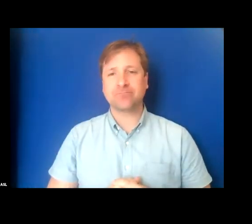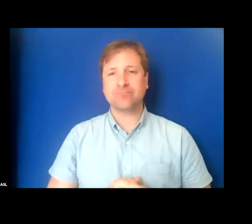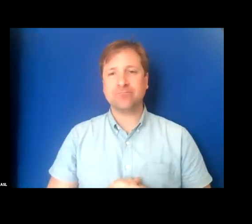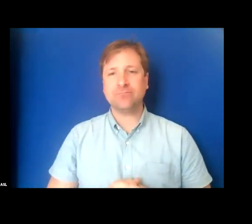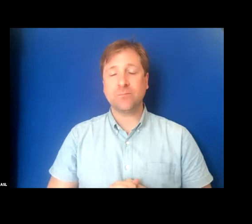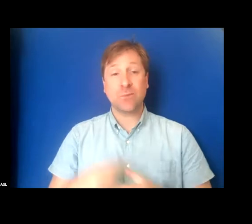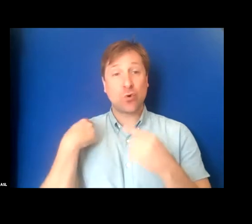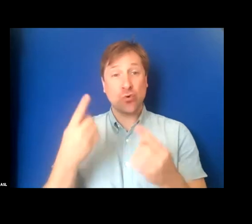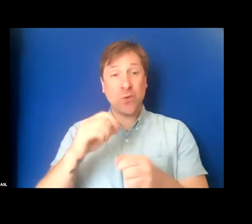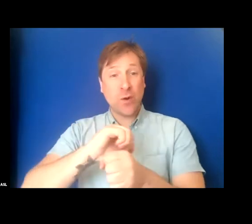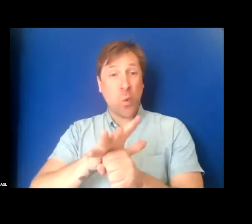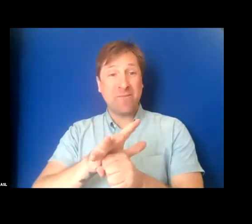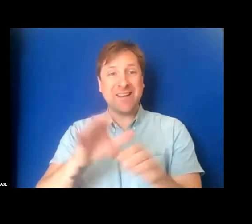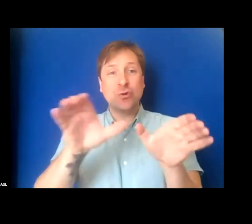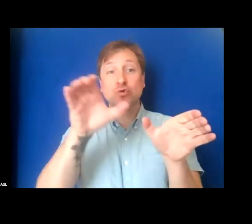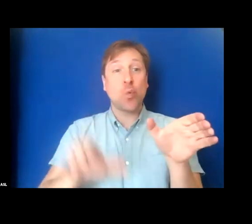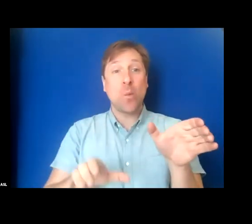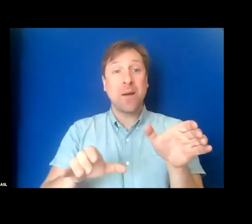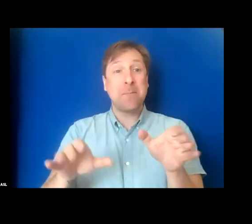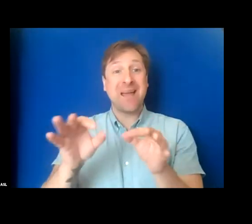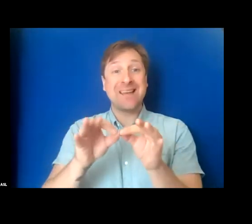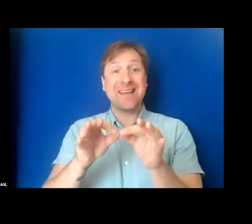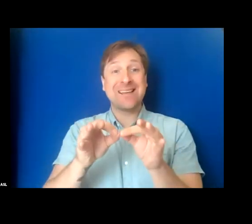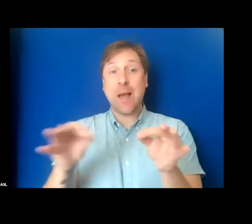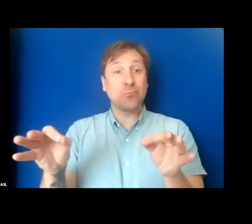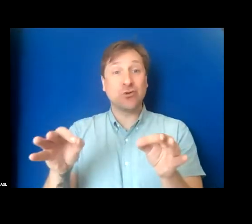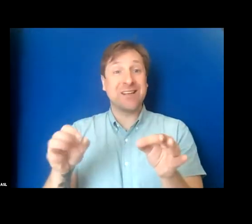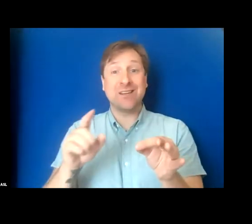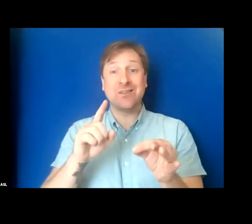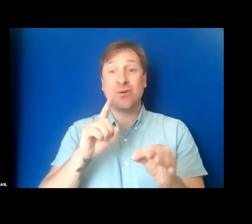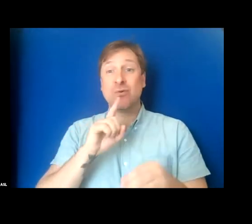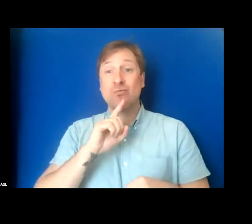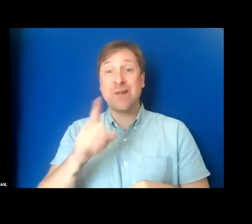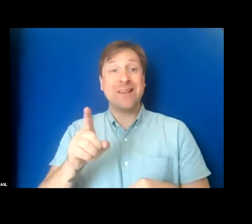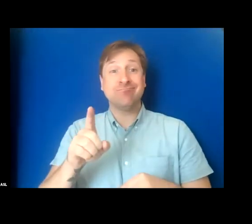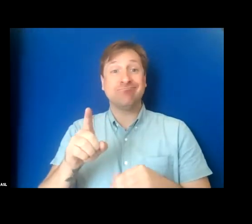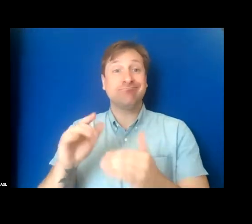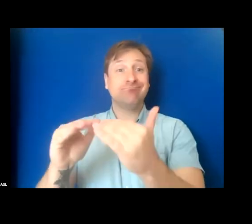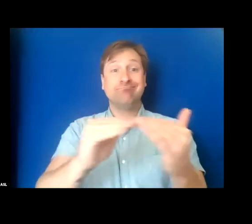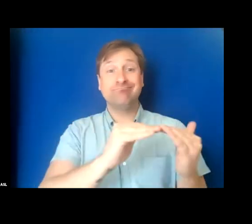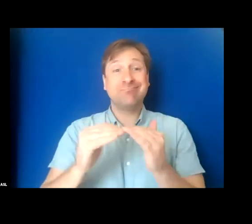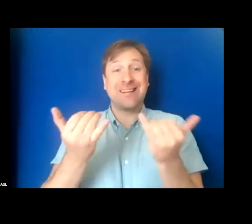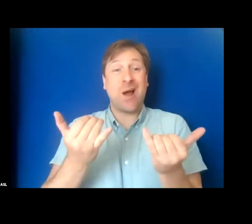Zoom made captioning almost ubiquitous. And now there’s kind of this new norm of awareness